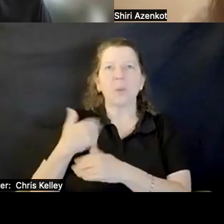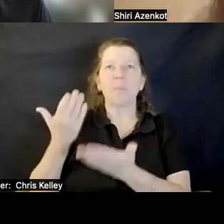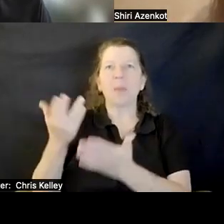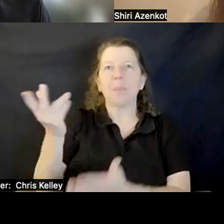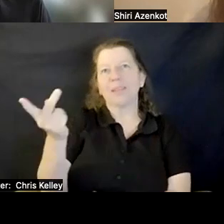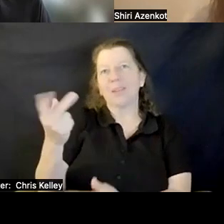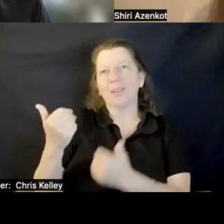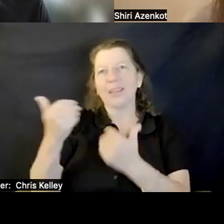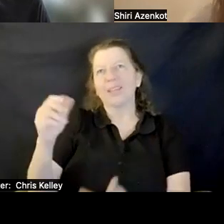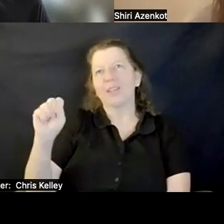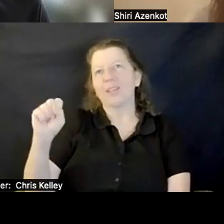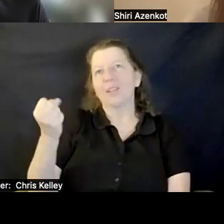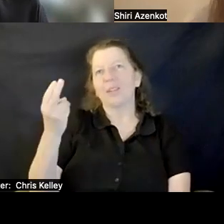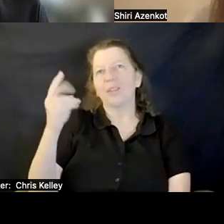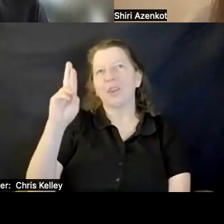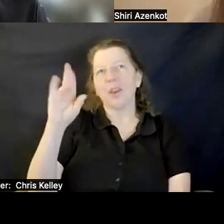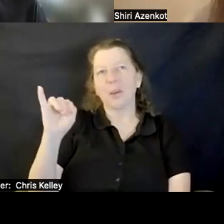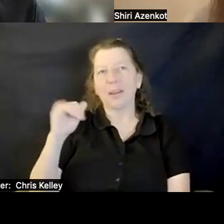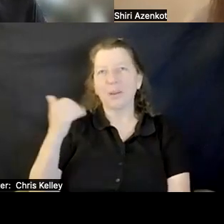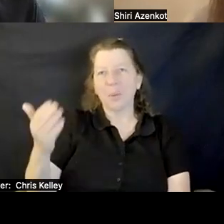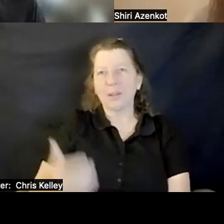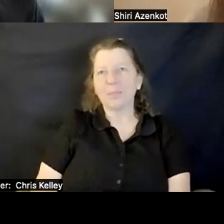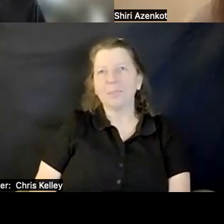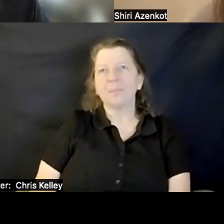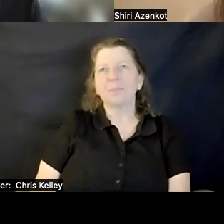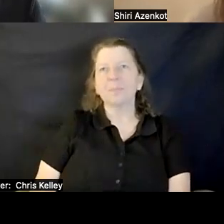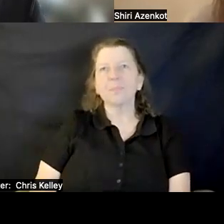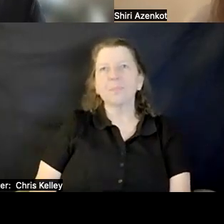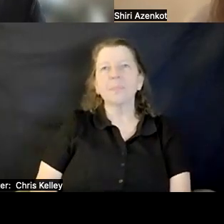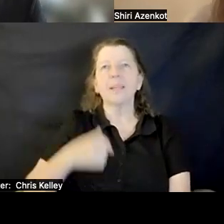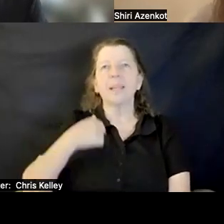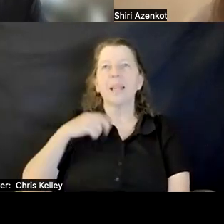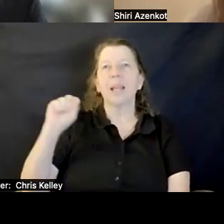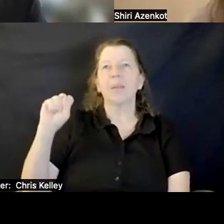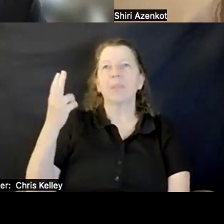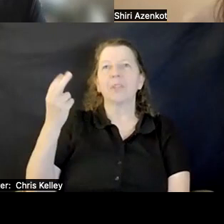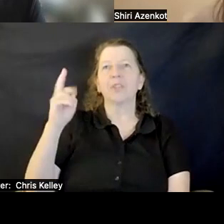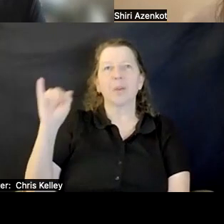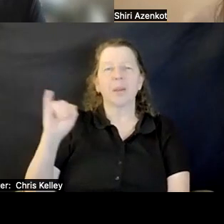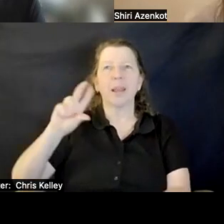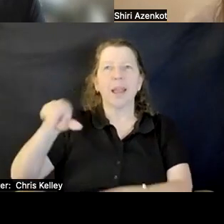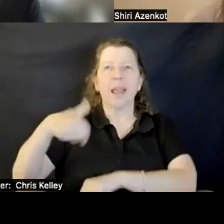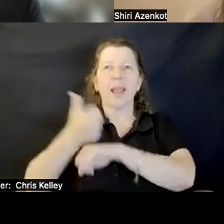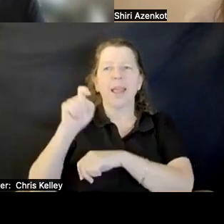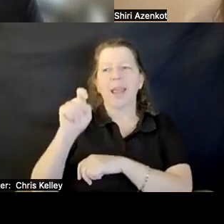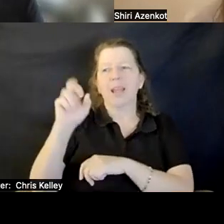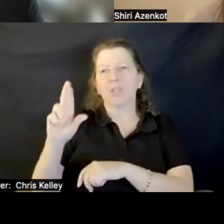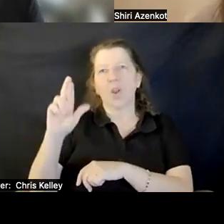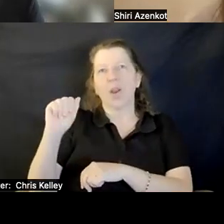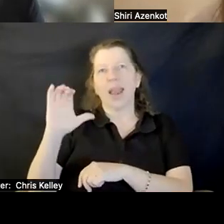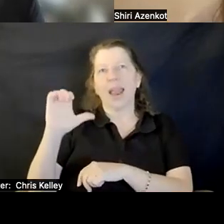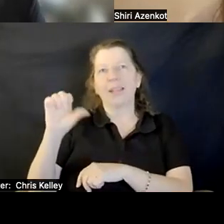Shiri: I am Shiri, I cofounded XR access with very Goldberg.